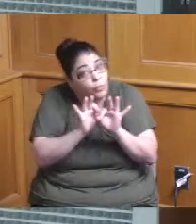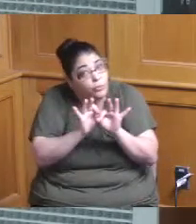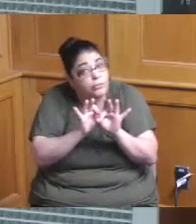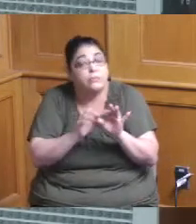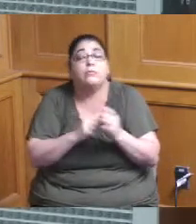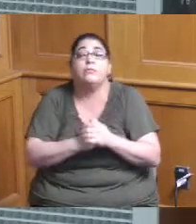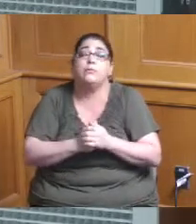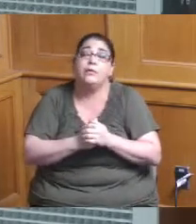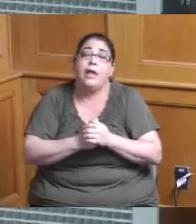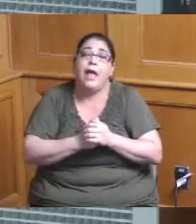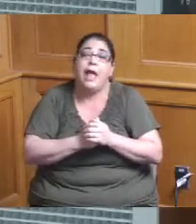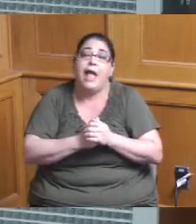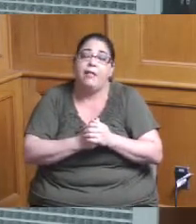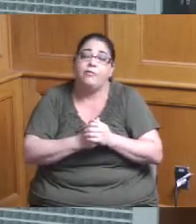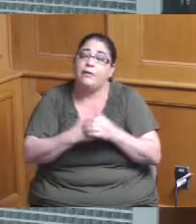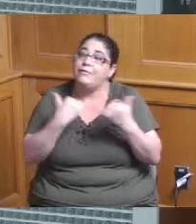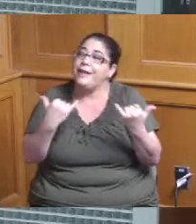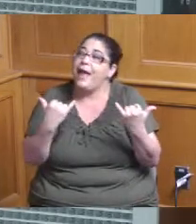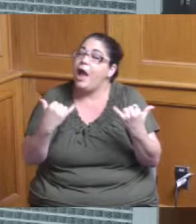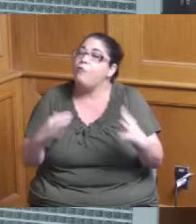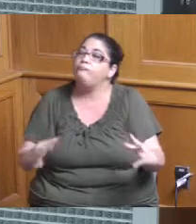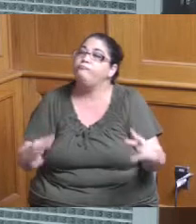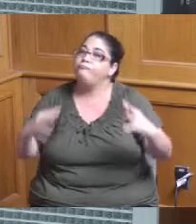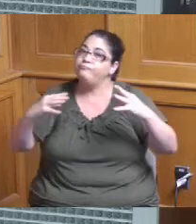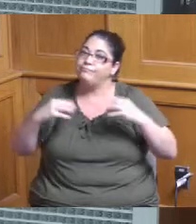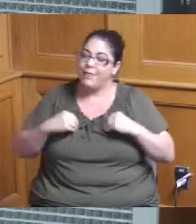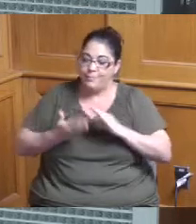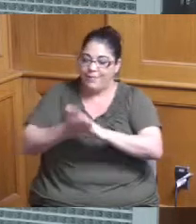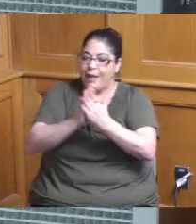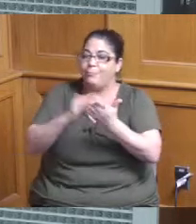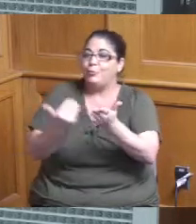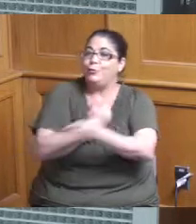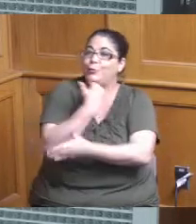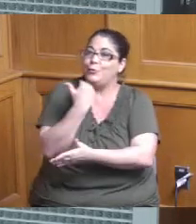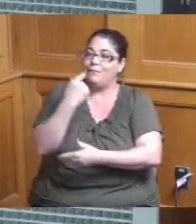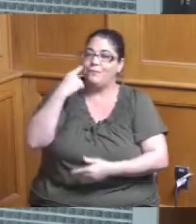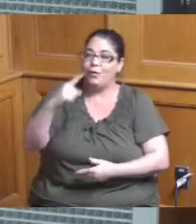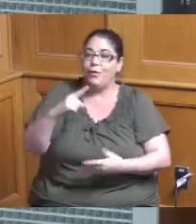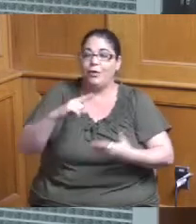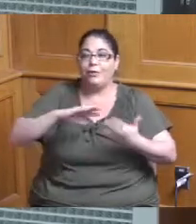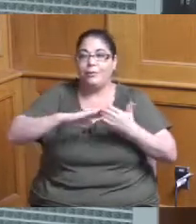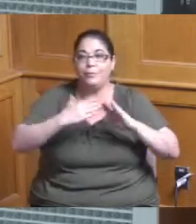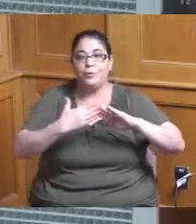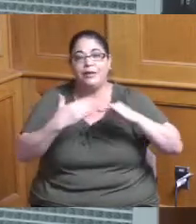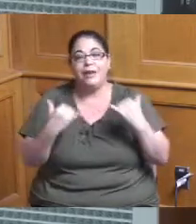kind of a a new meaning to communities amidst Covid and work from home and everything else